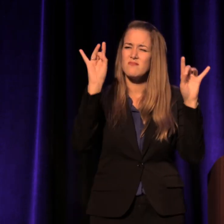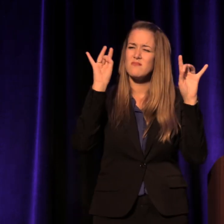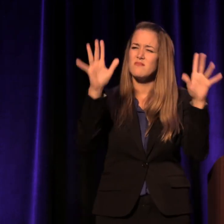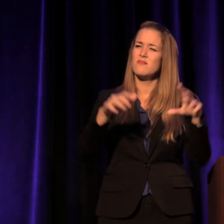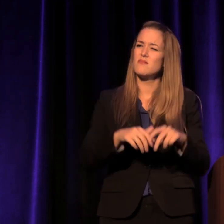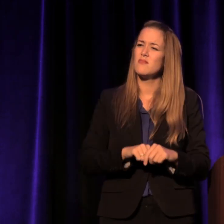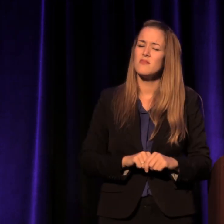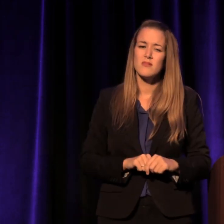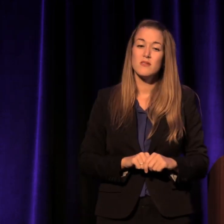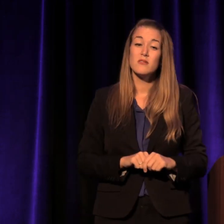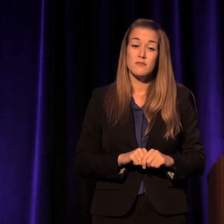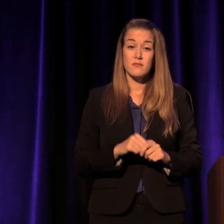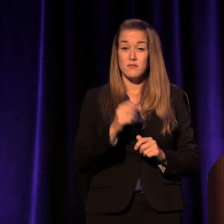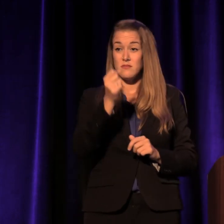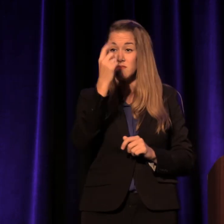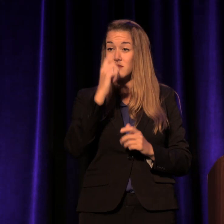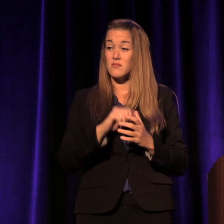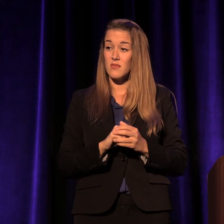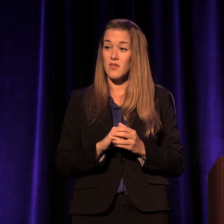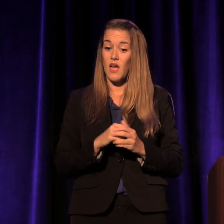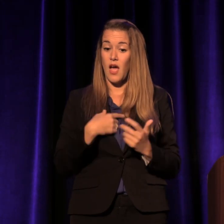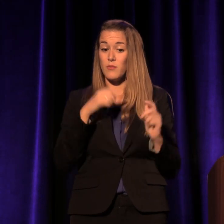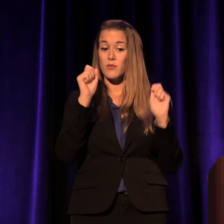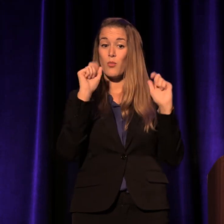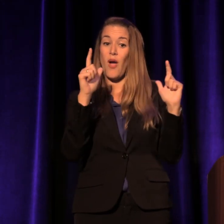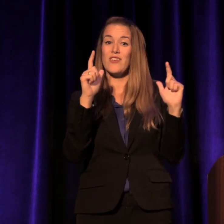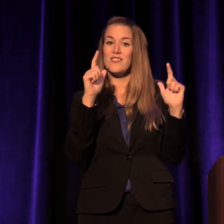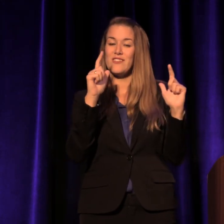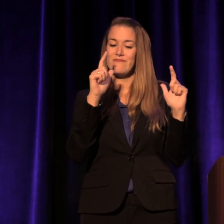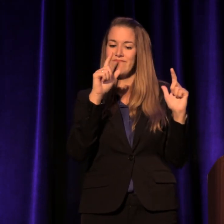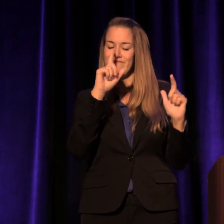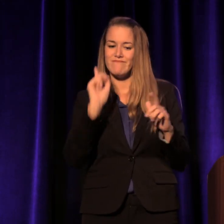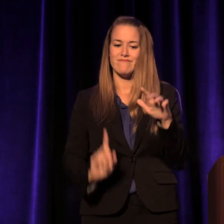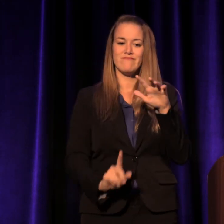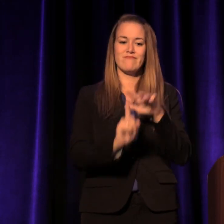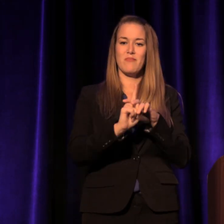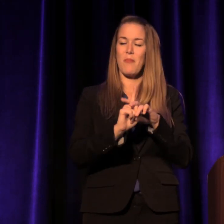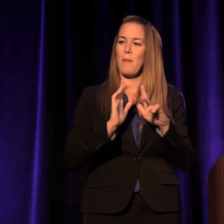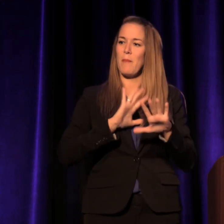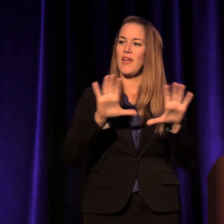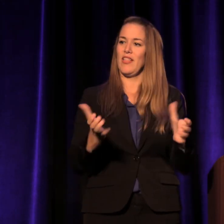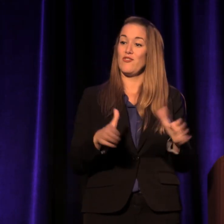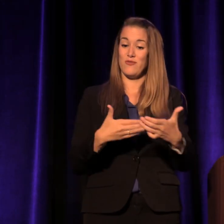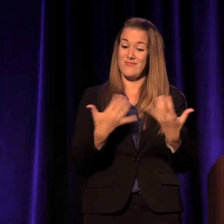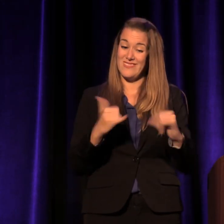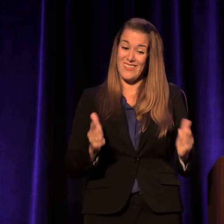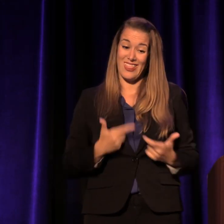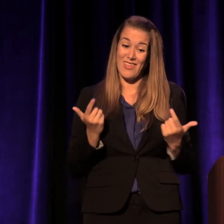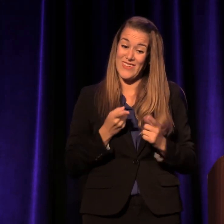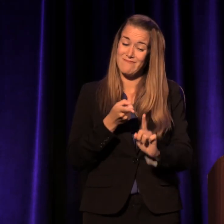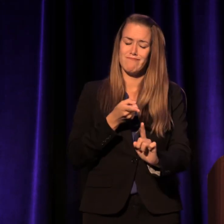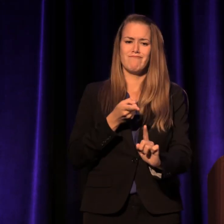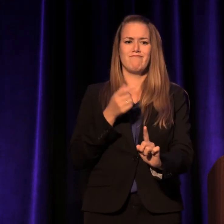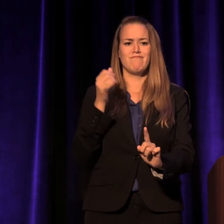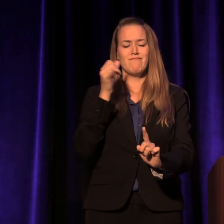I'm not ashamed to tell you I'm surprised she came to my classroom alive. But here's the thing: